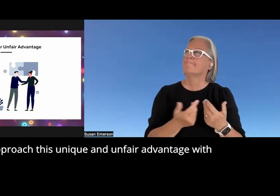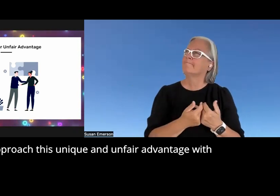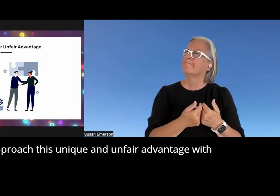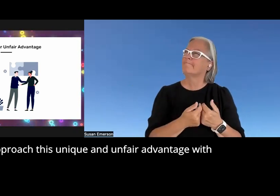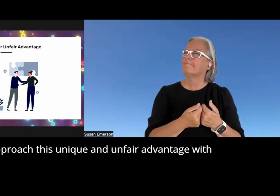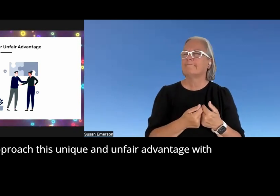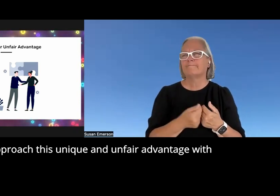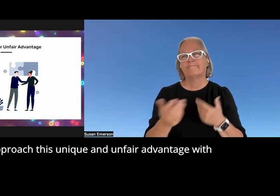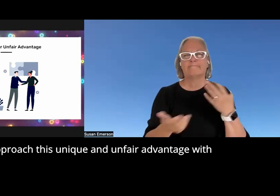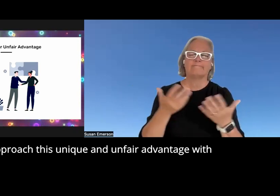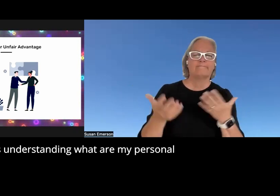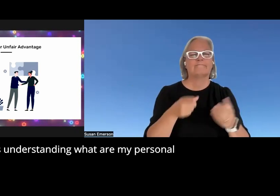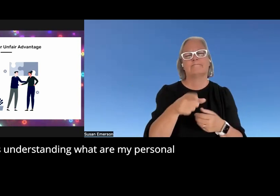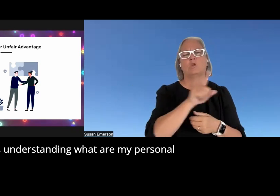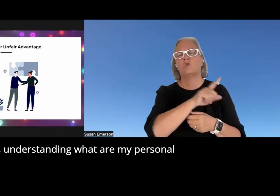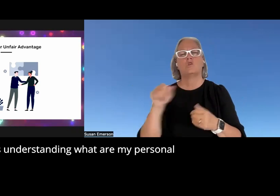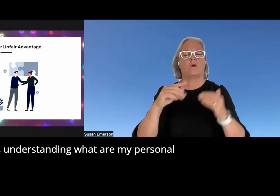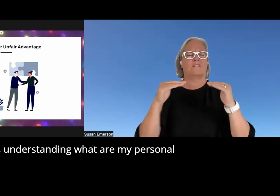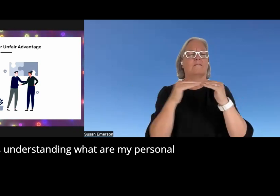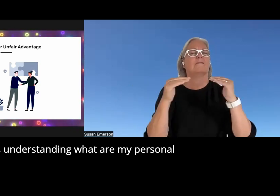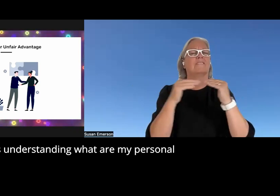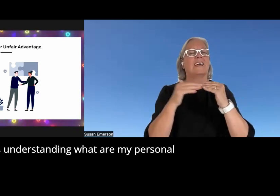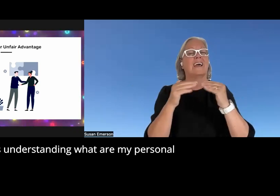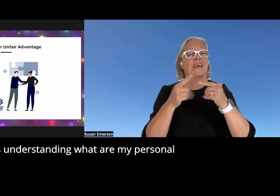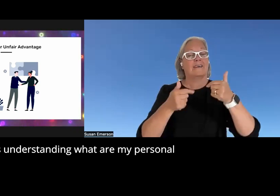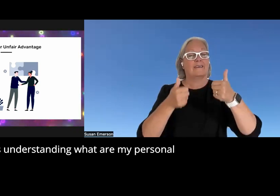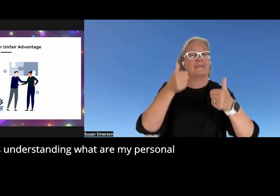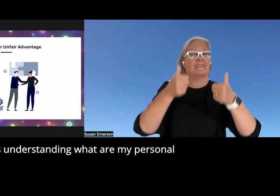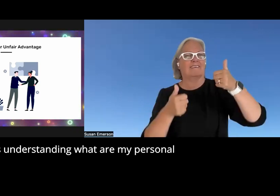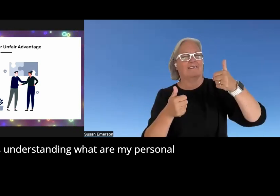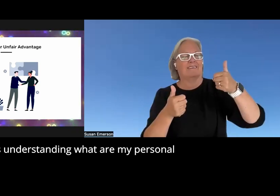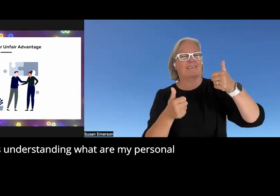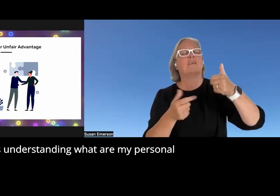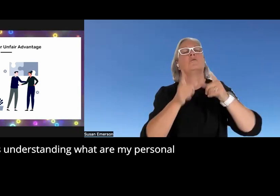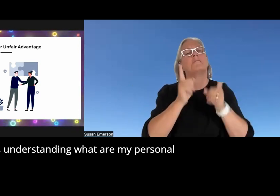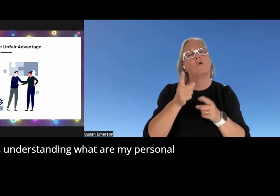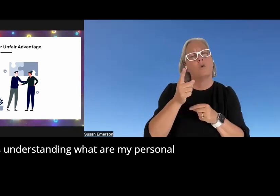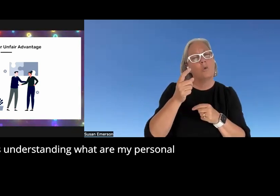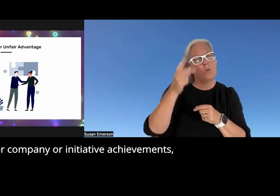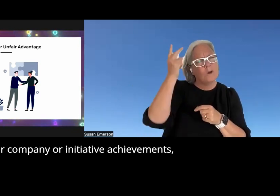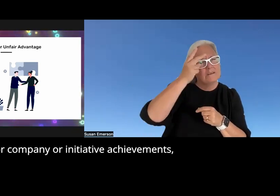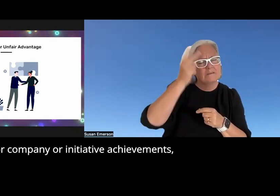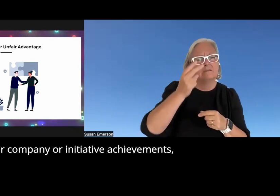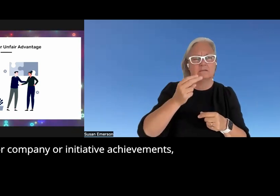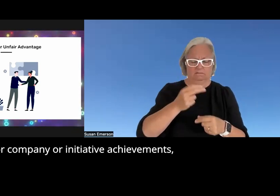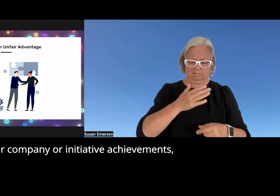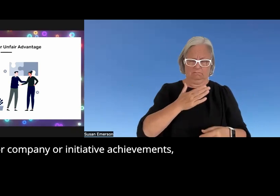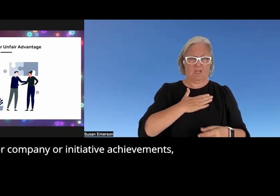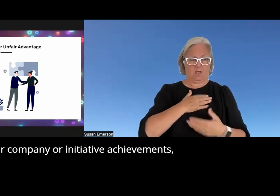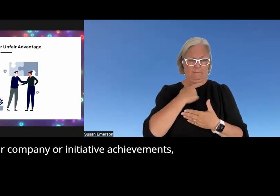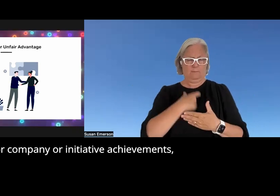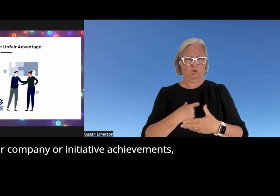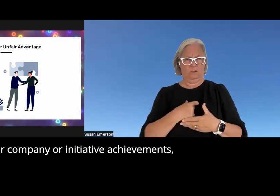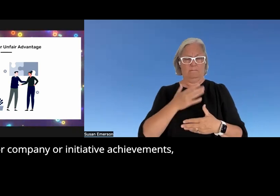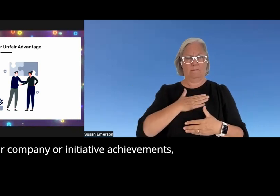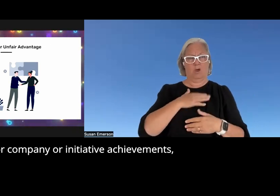unique and unfair Advantage with is understanding what are my personal or company or initi ative